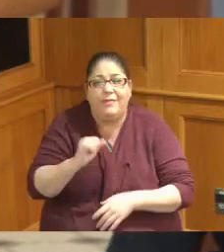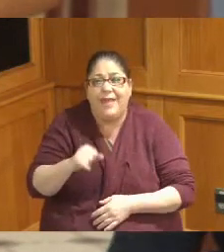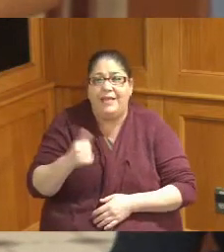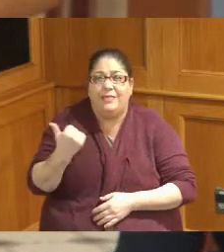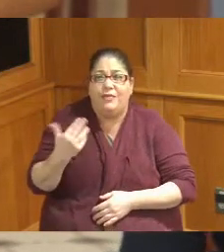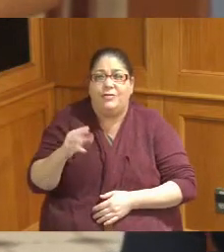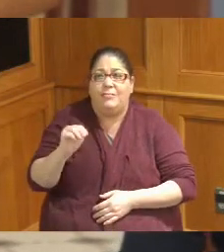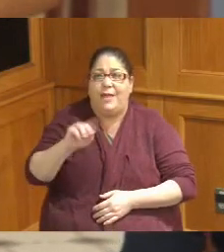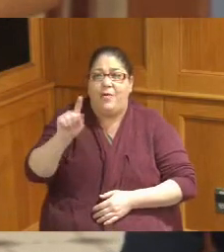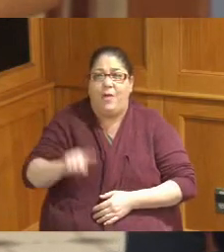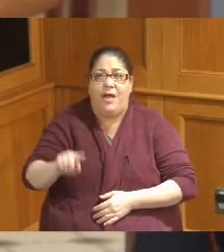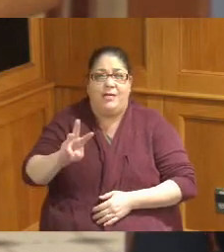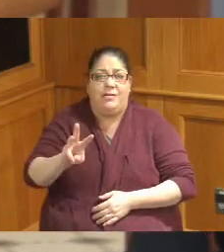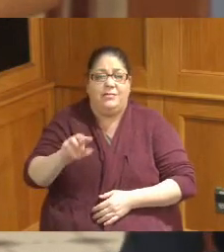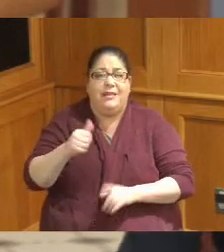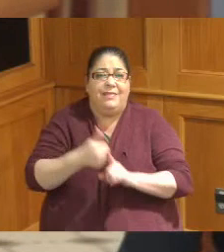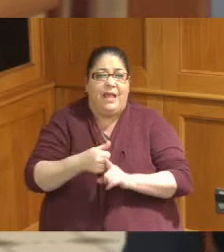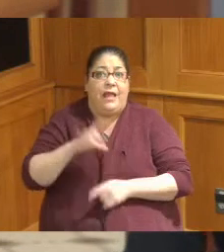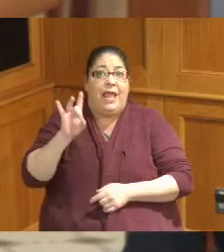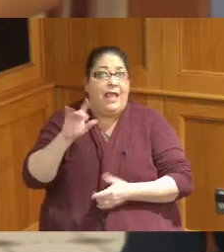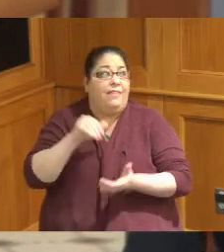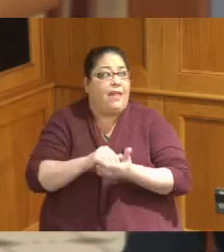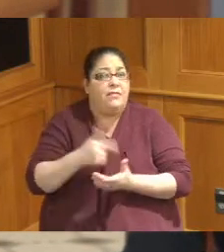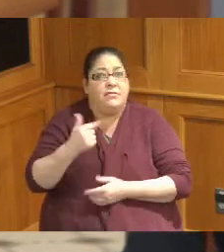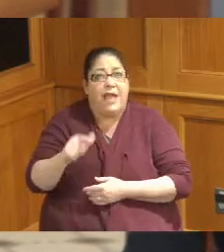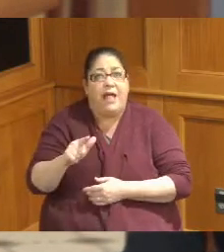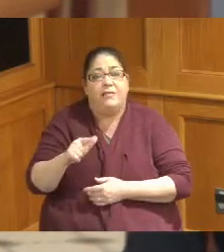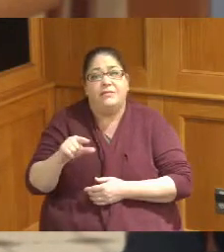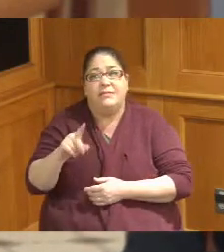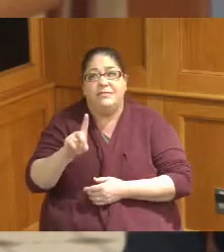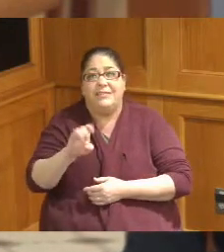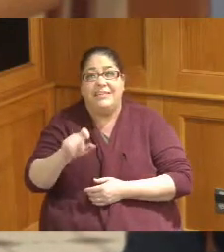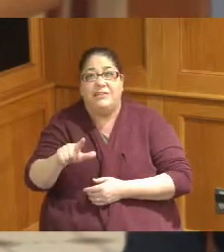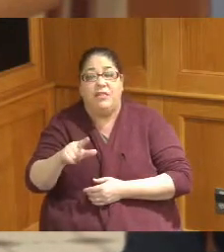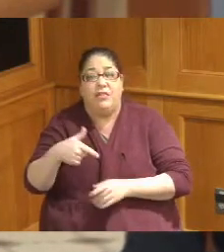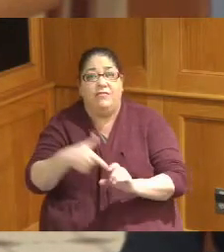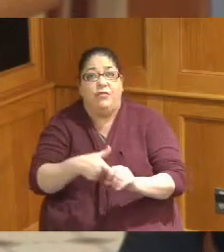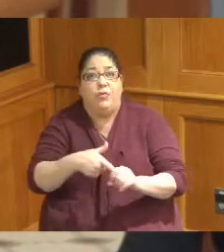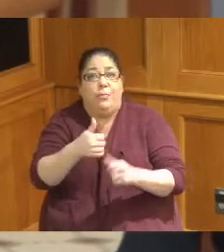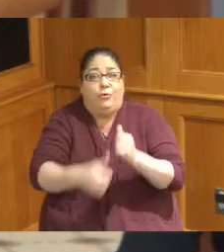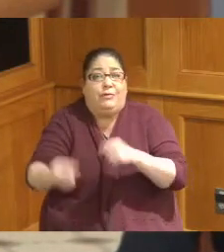we're using like 8,000 gallons of diesel fuel per day right now that's not enough to run the